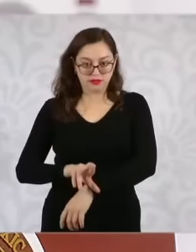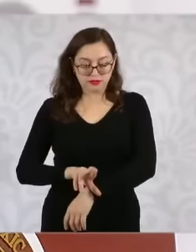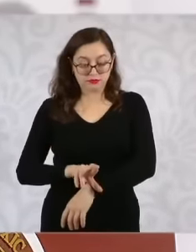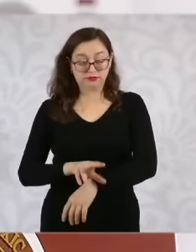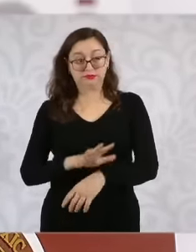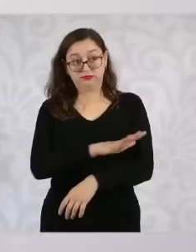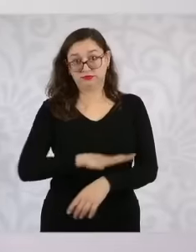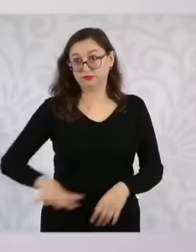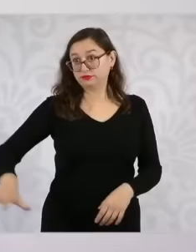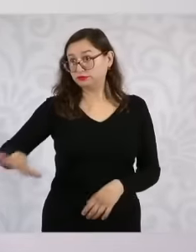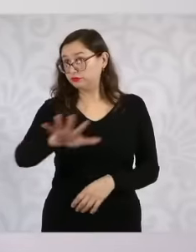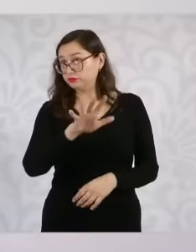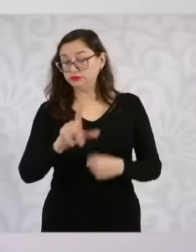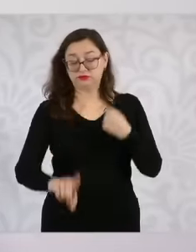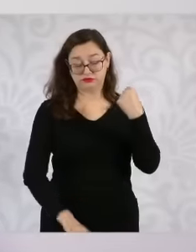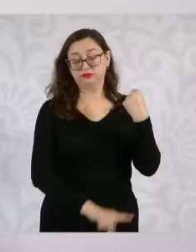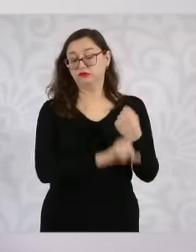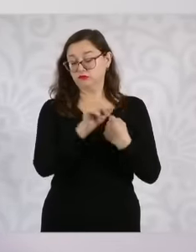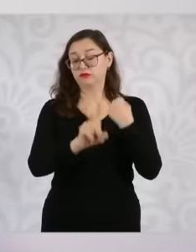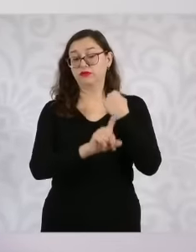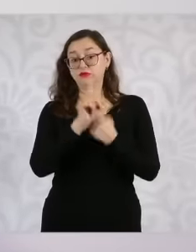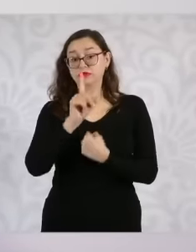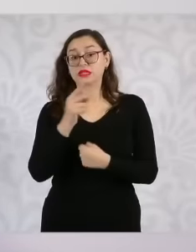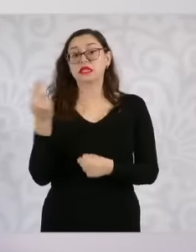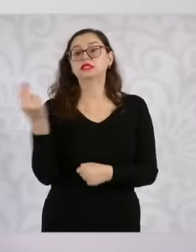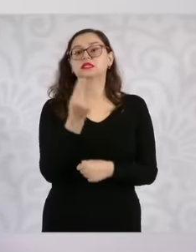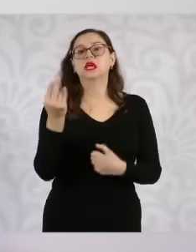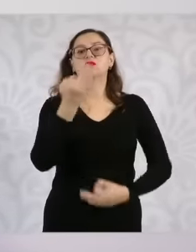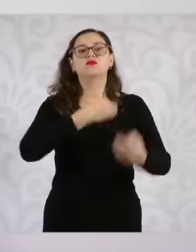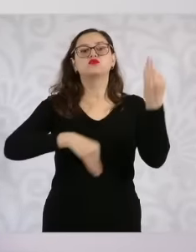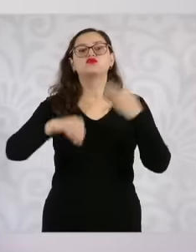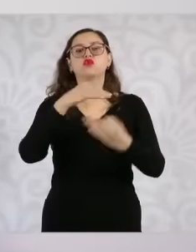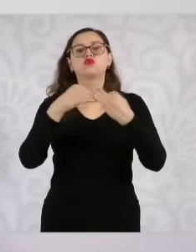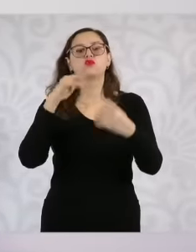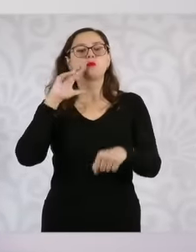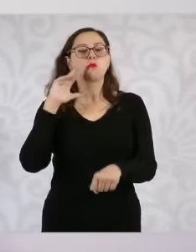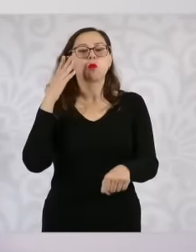that requires shared responsibility and a unified response that is why we are going to